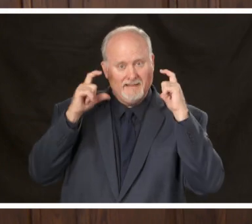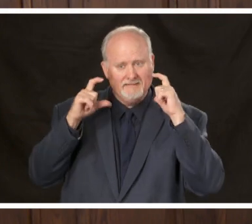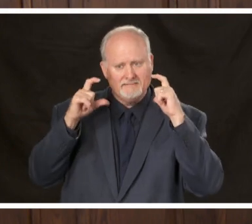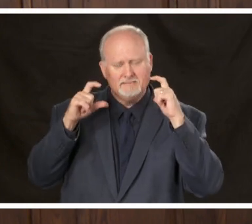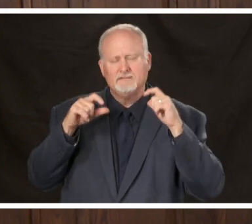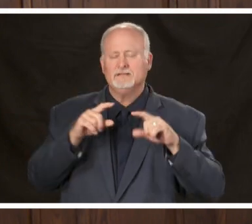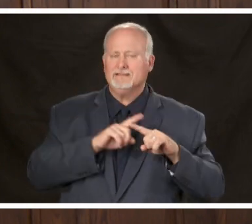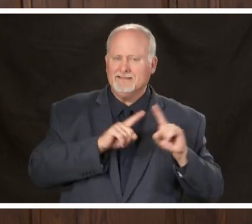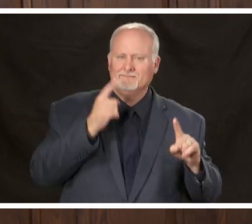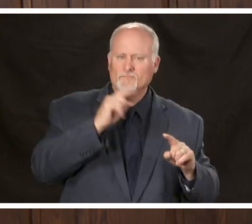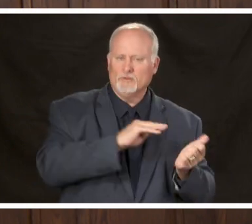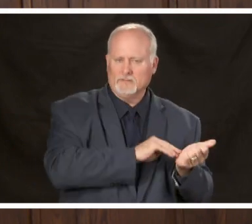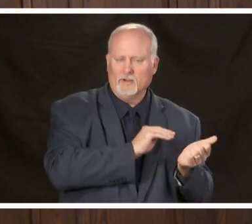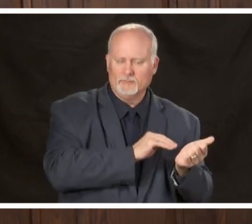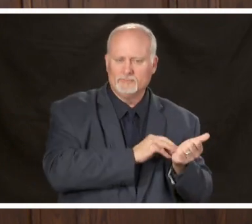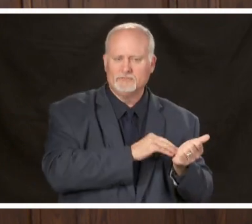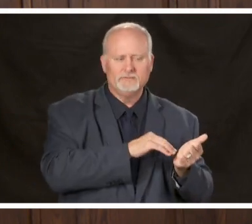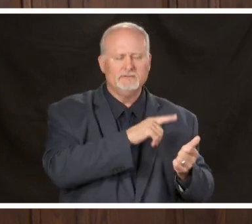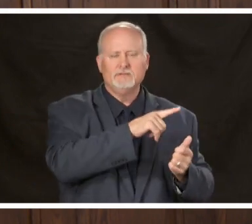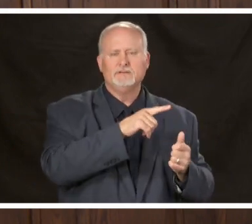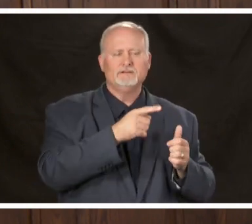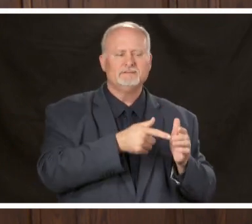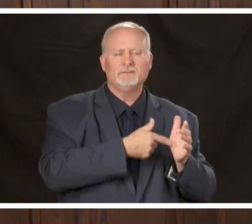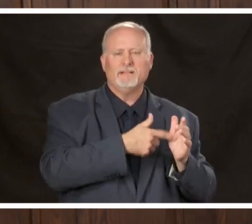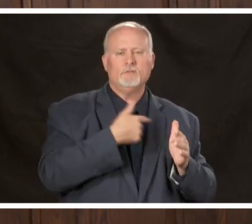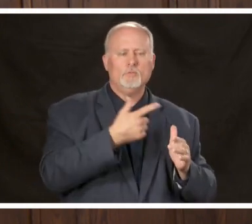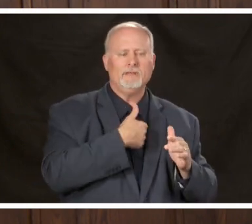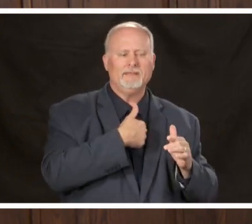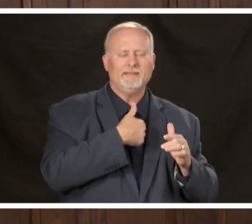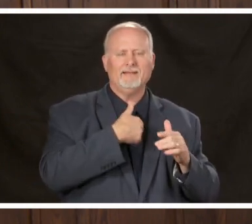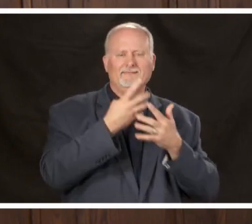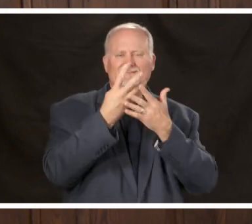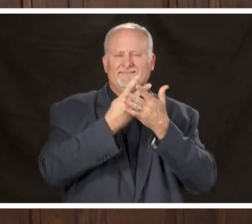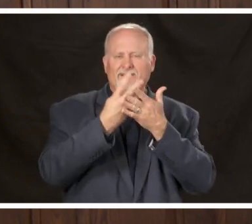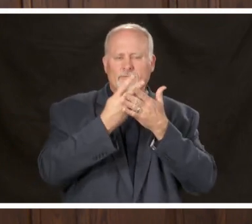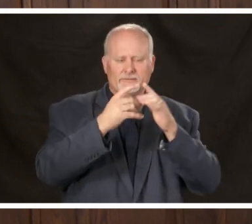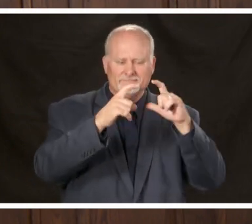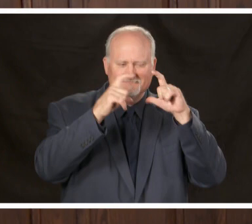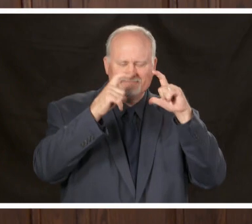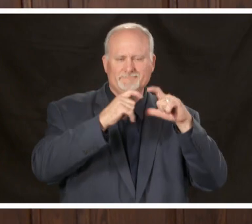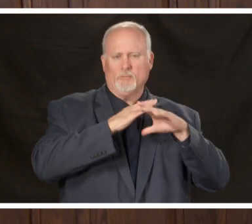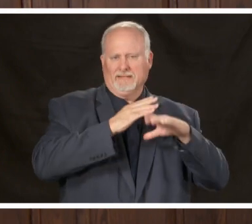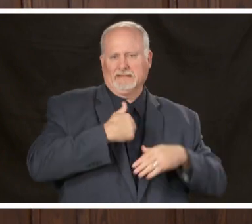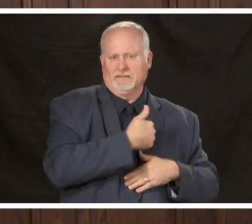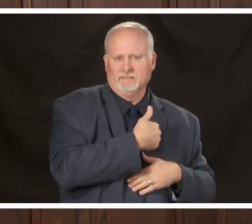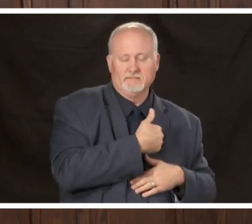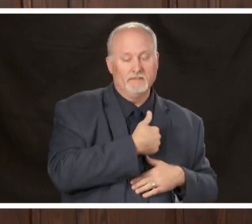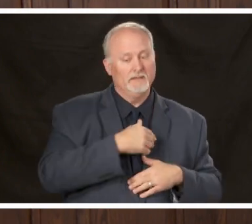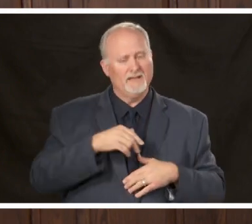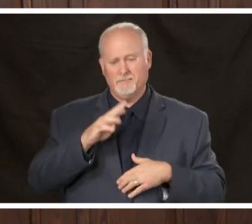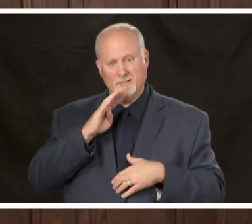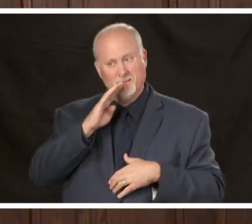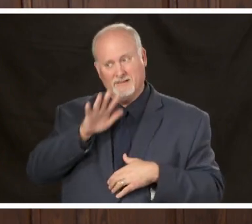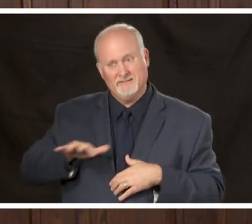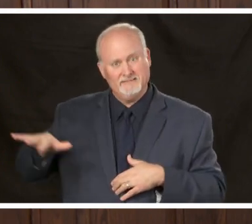health care workers sometimes we wear a mask that protects us and has a filtration capabilities that's different but what I'm talking about is universal